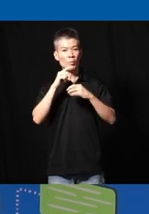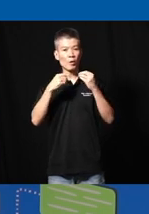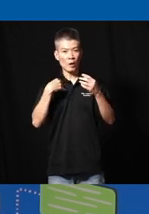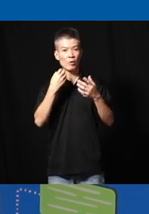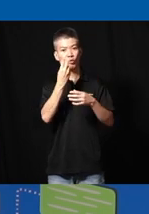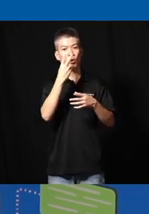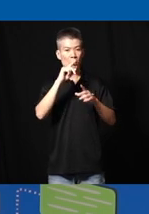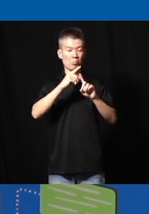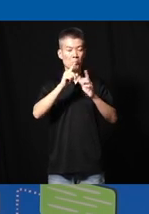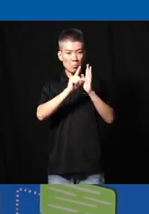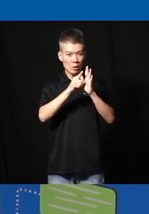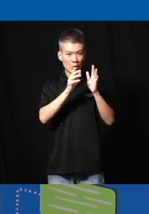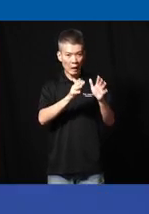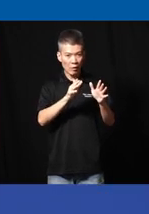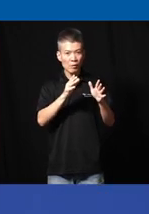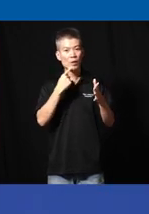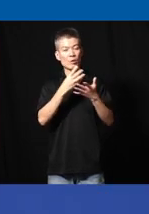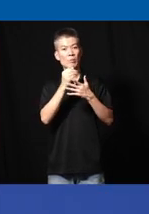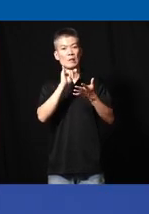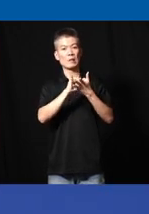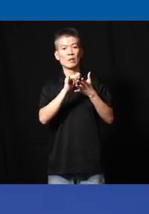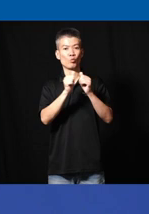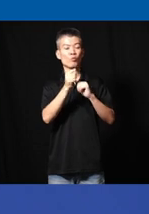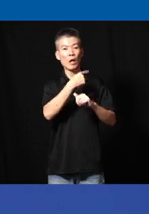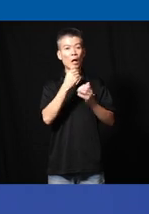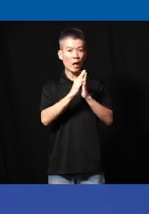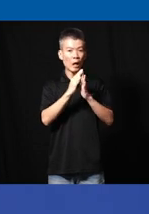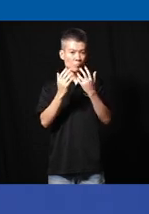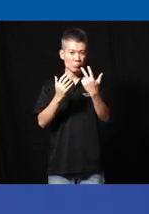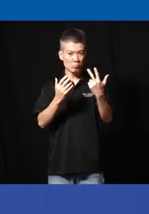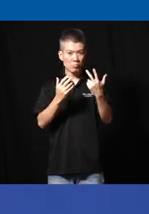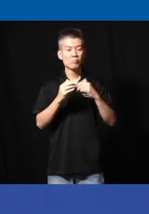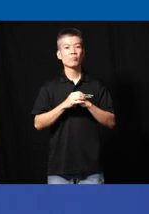minutes left and I would like to spend this now with asking the three of you a question